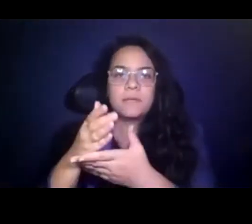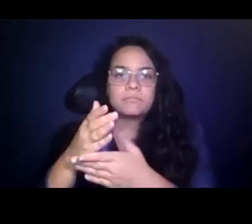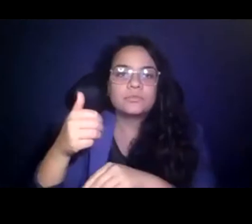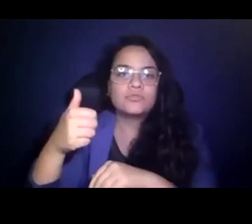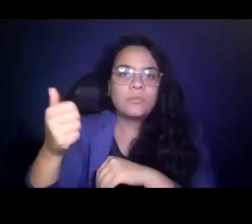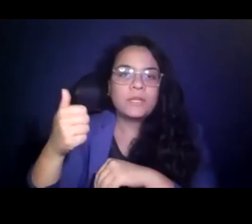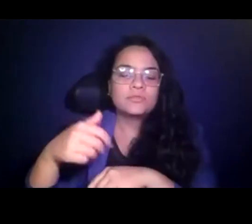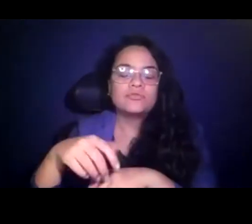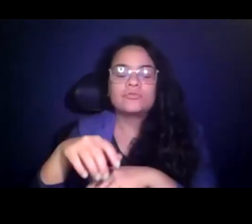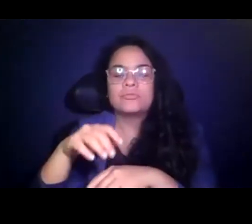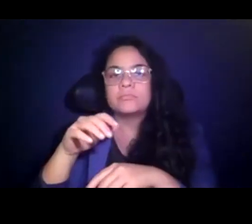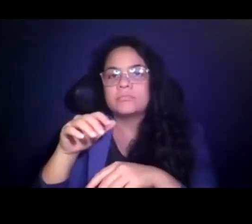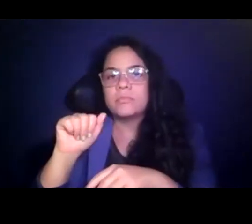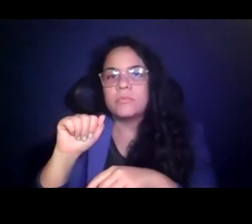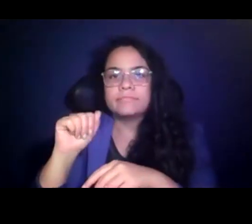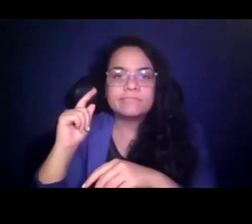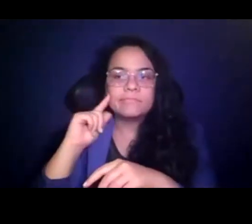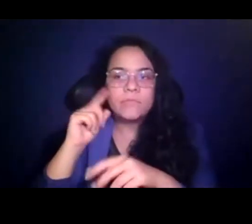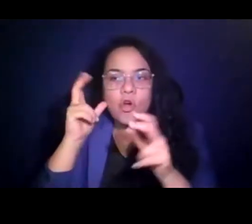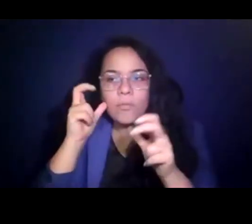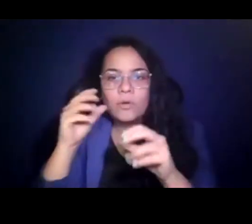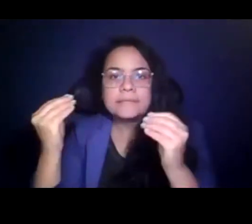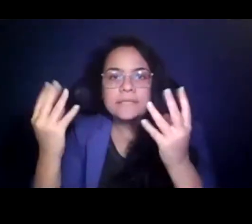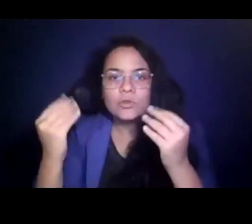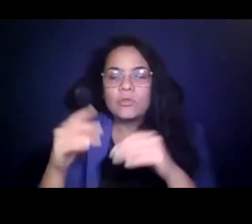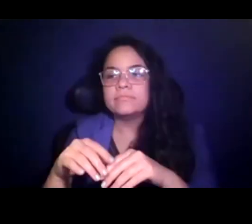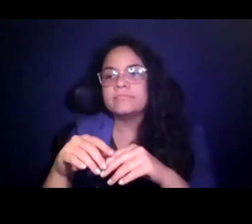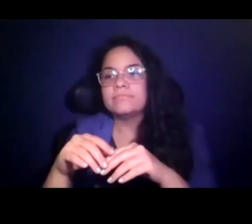and ramps while prioritizing underserved areas.